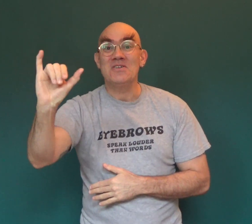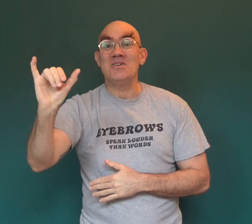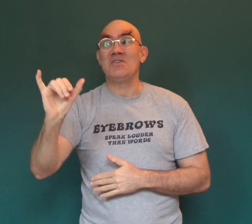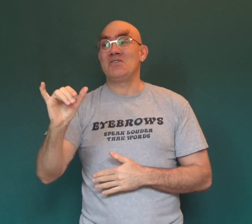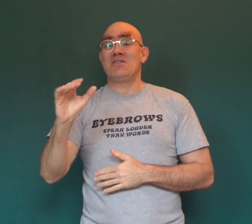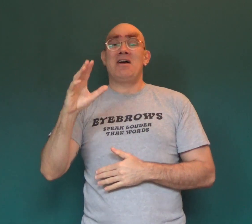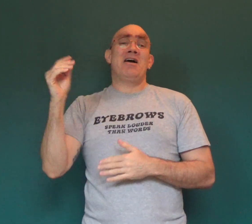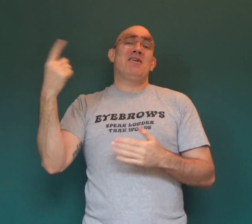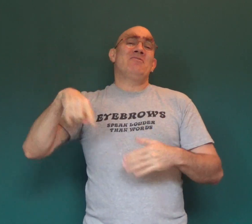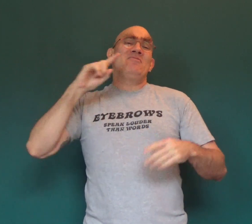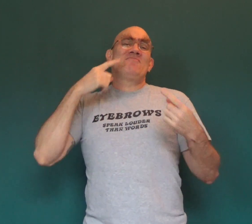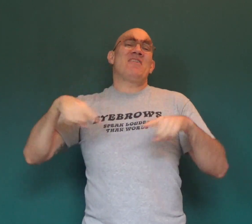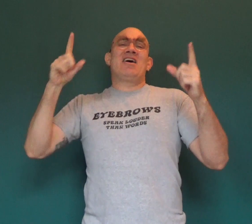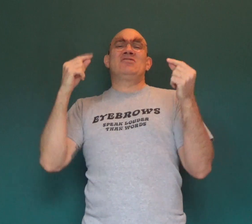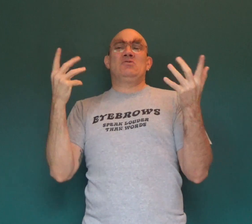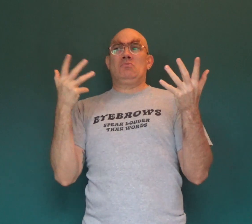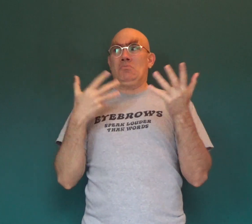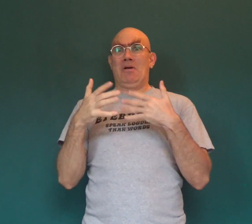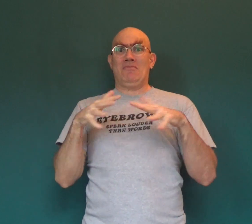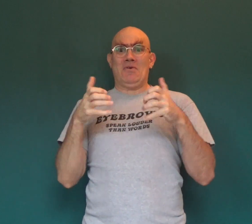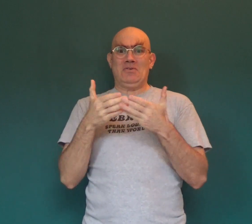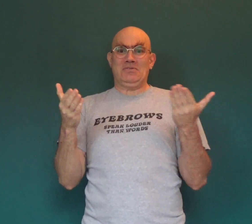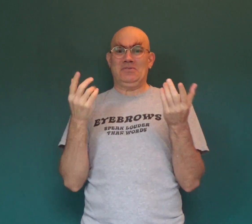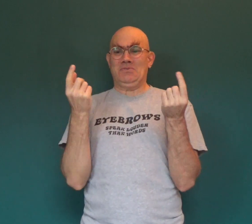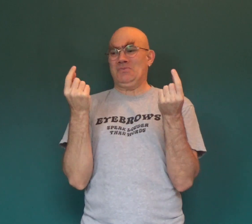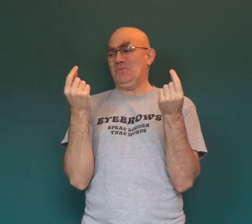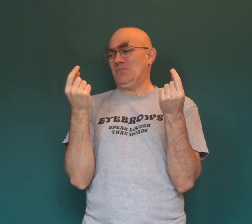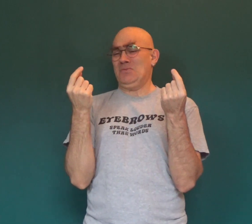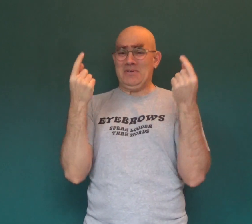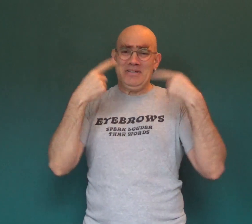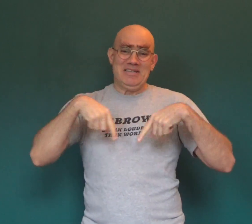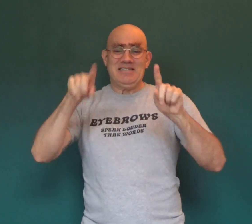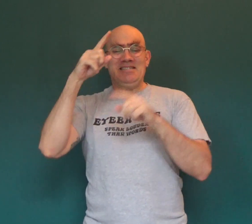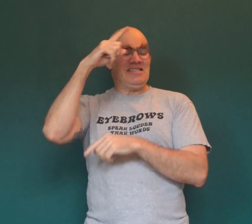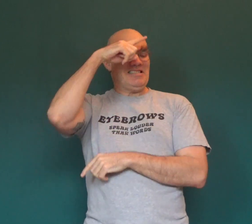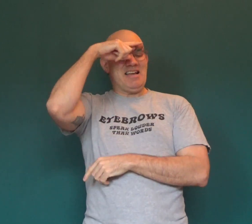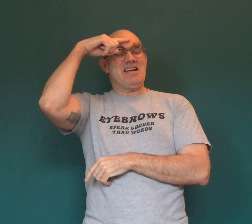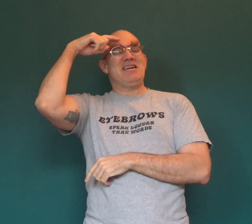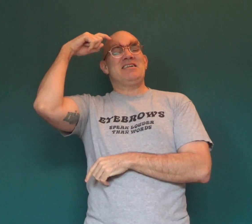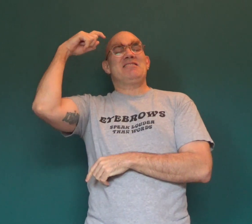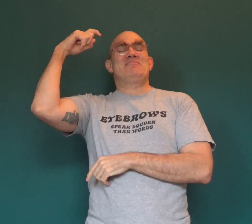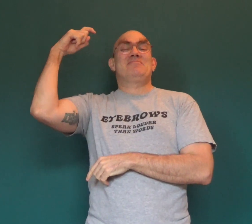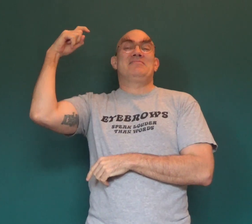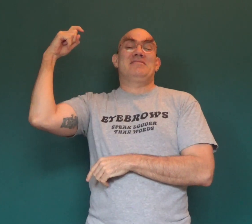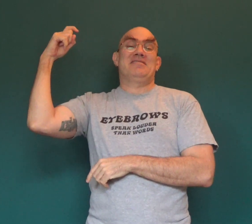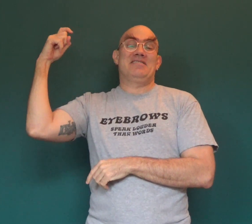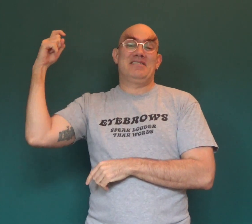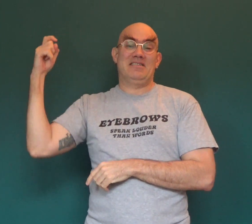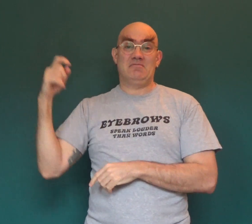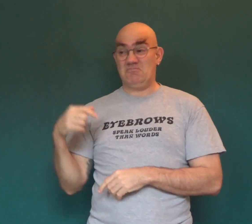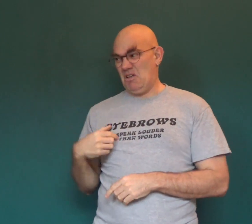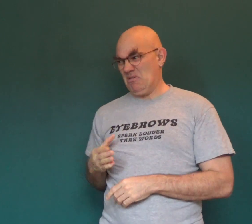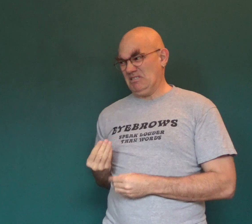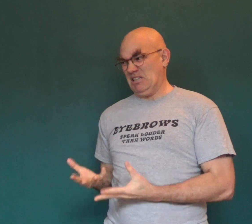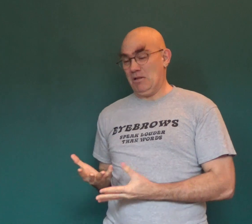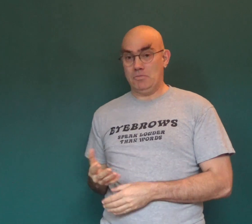When I finally do what frozen things do in summer! (I'm going to tell him)